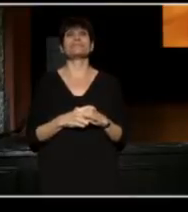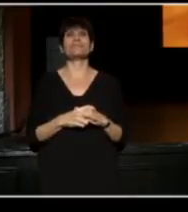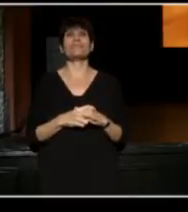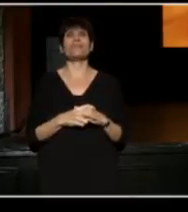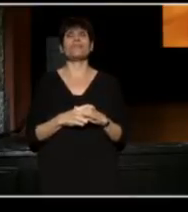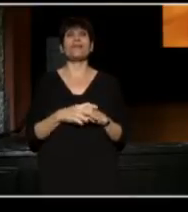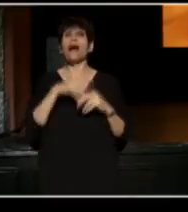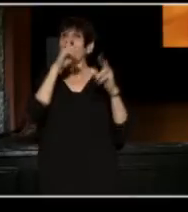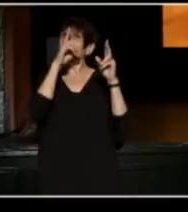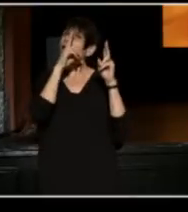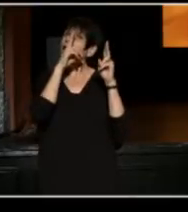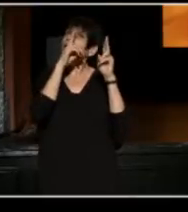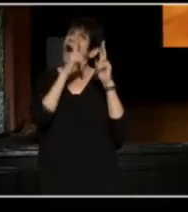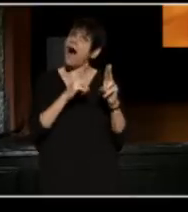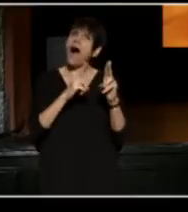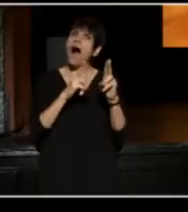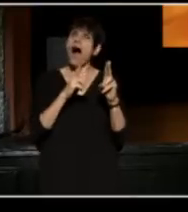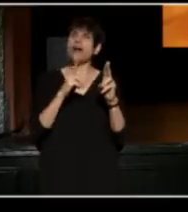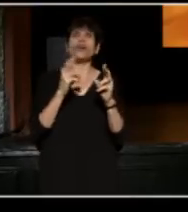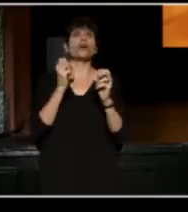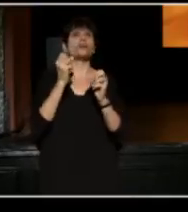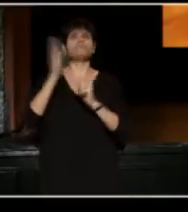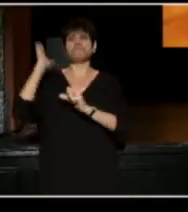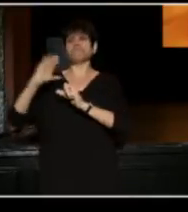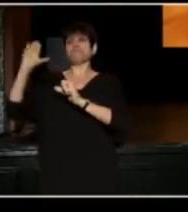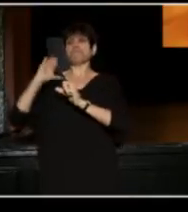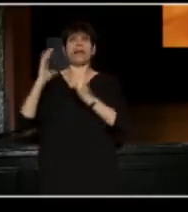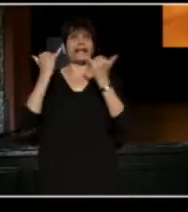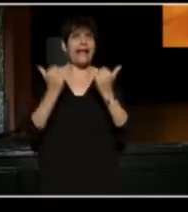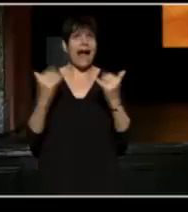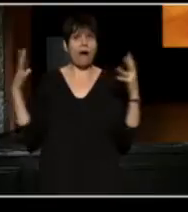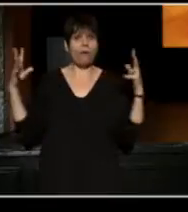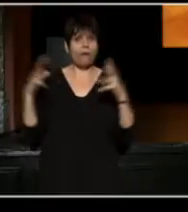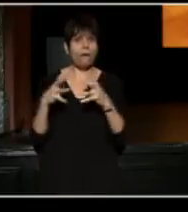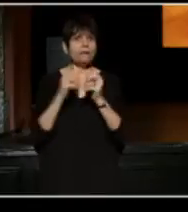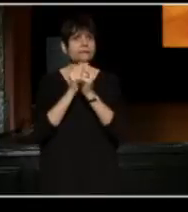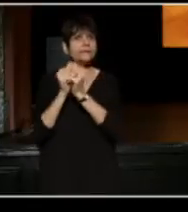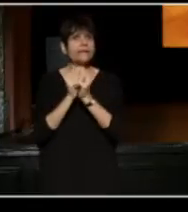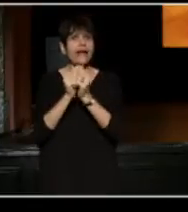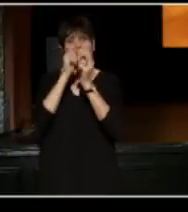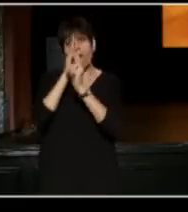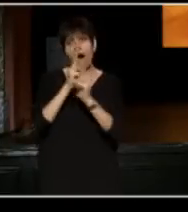But to honor this intergenerational legacy, we'll be sharing key memories from conferences past